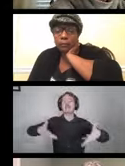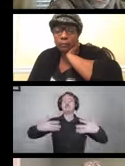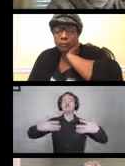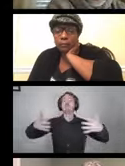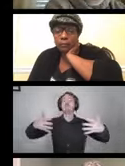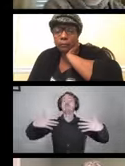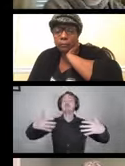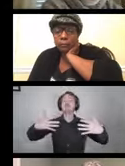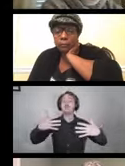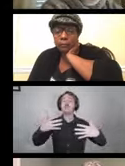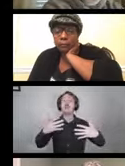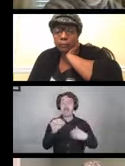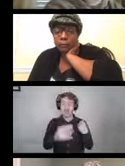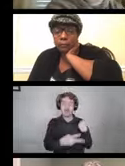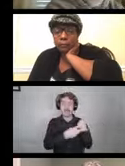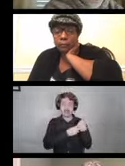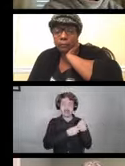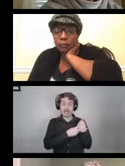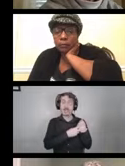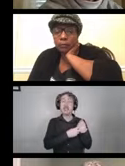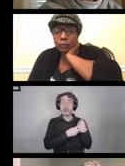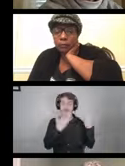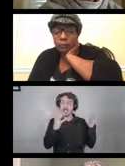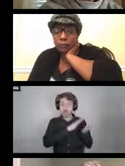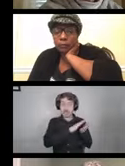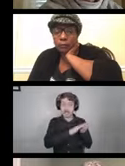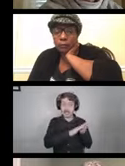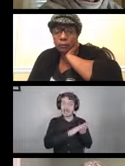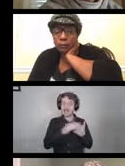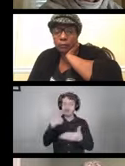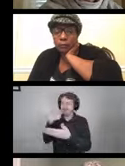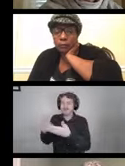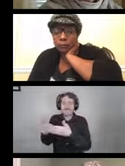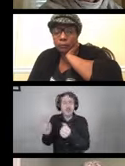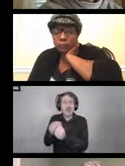store them away from dirty devices, so keeping two separate areas.